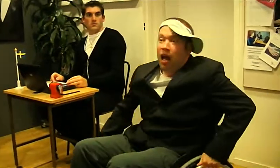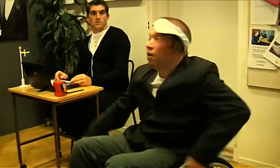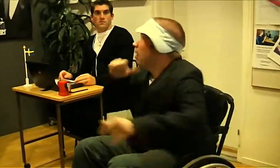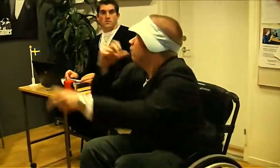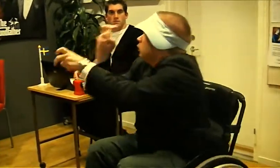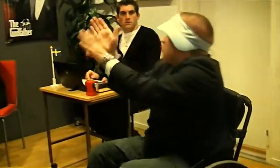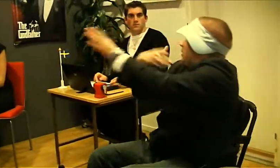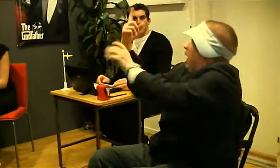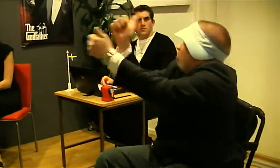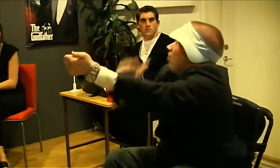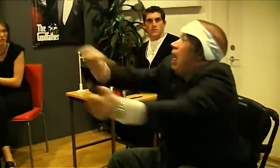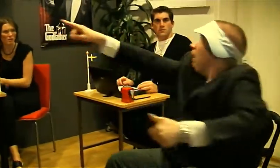Anders is trying to abuse a handicapped!